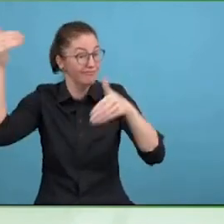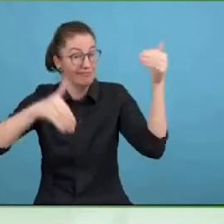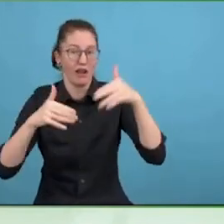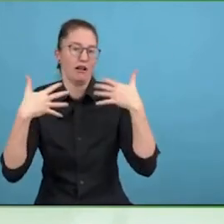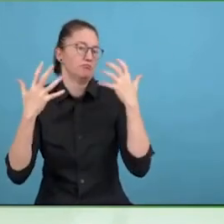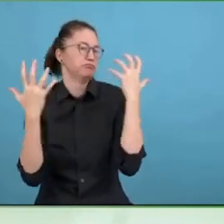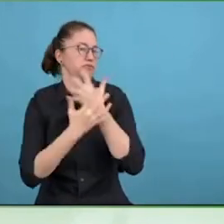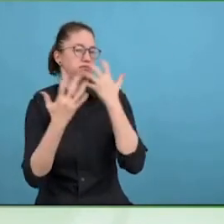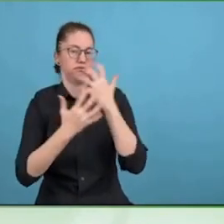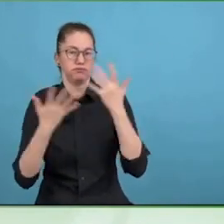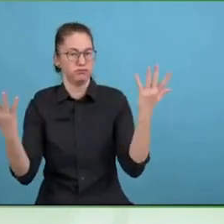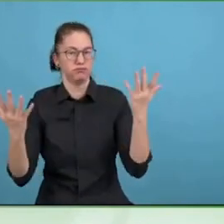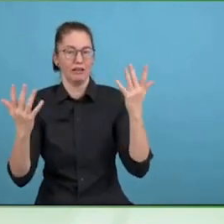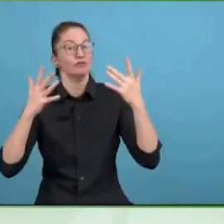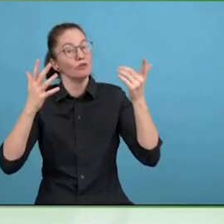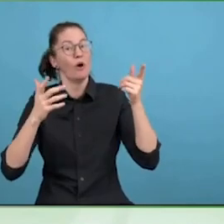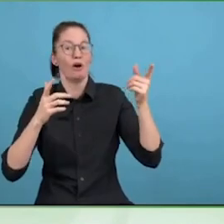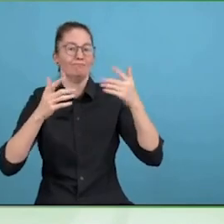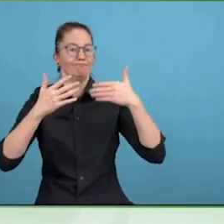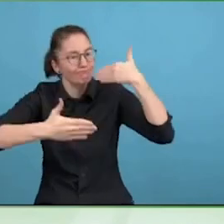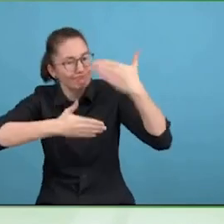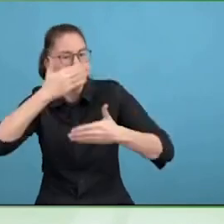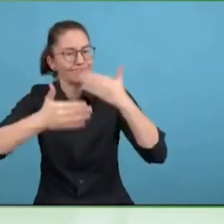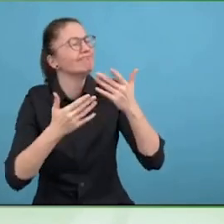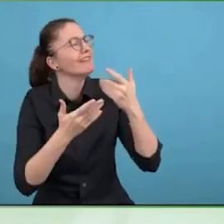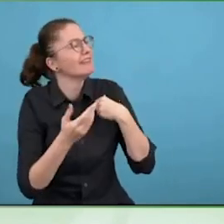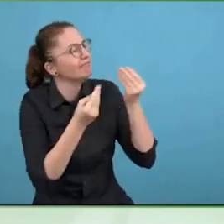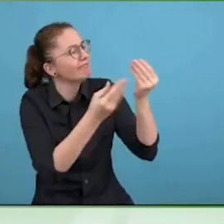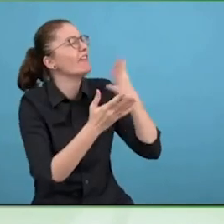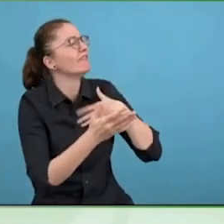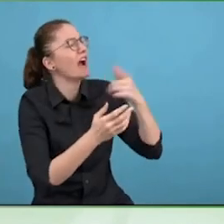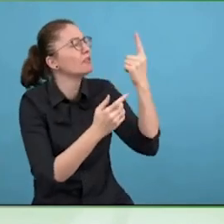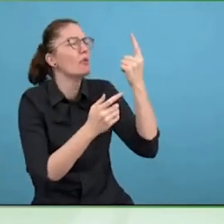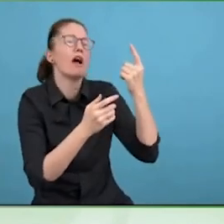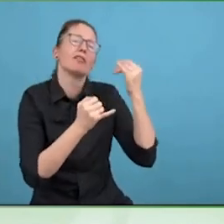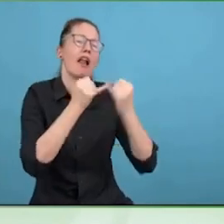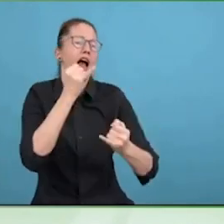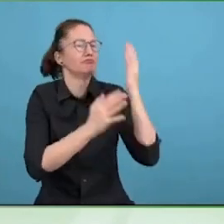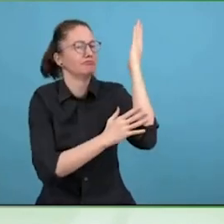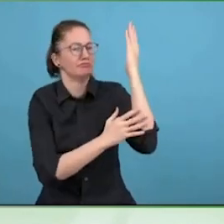That is the thing. You build upon the progress you make year-on-year. Yes, we are complex.